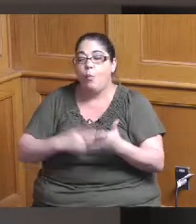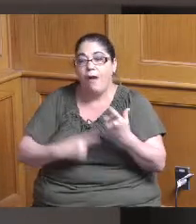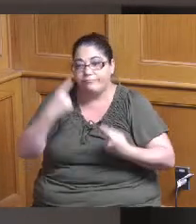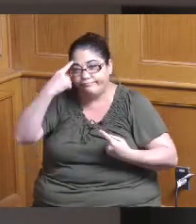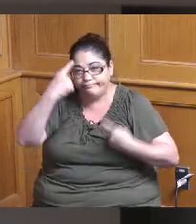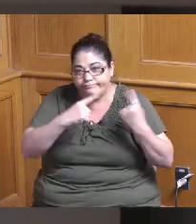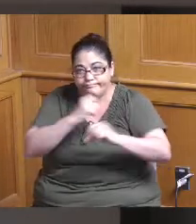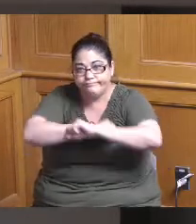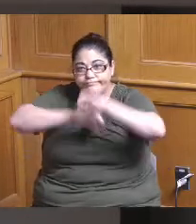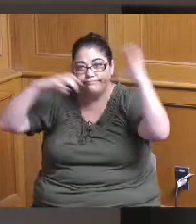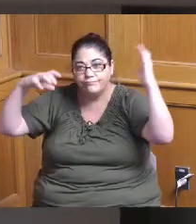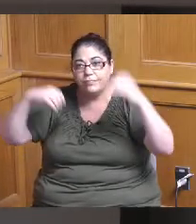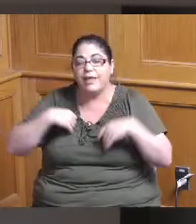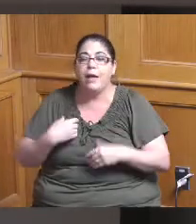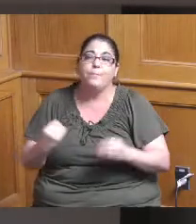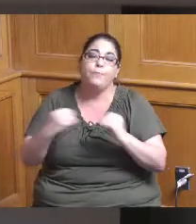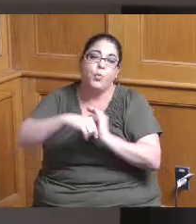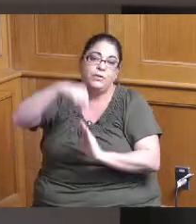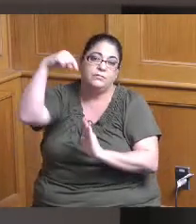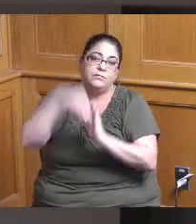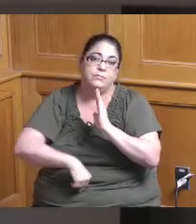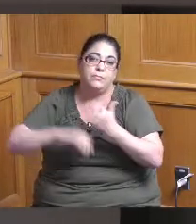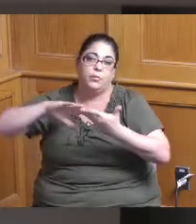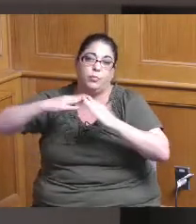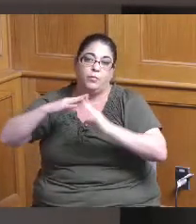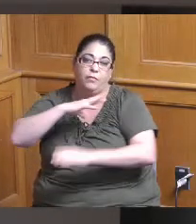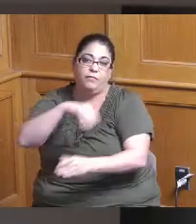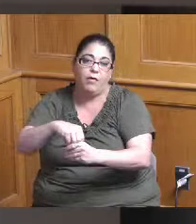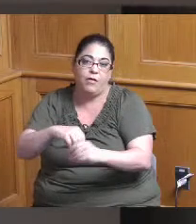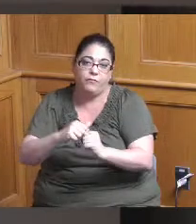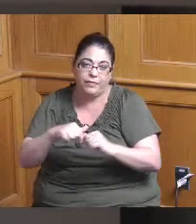there's been an extensive community engagement process already and kind of visioning this